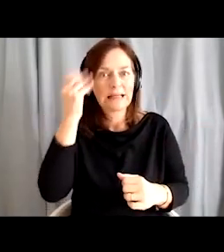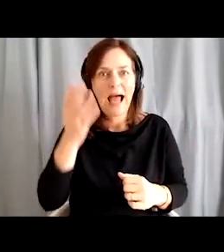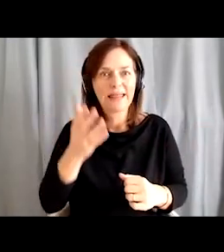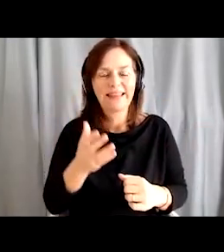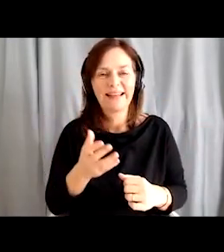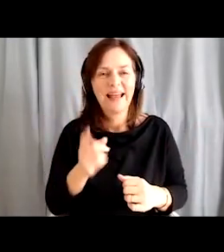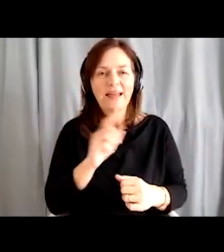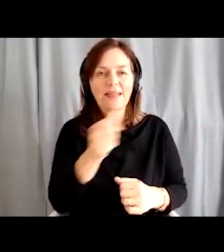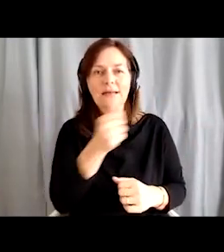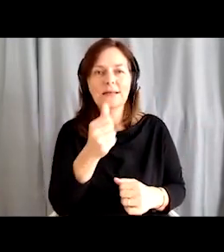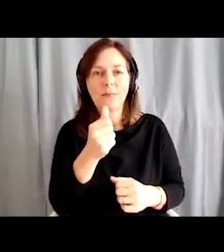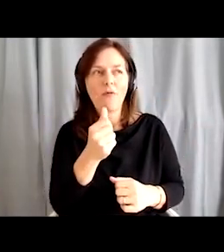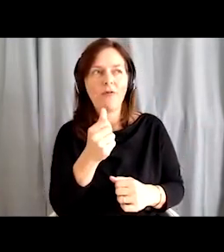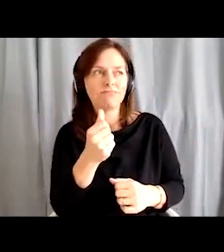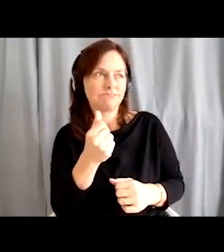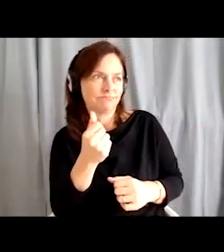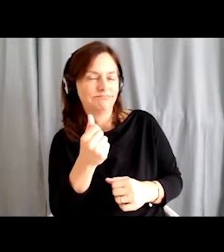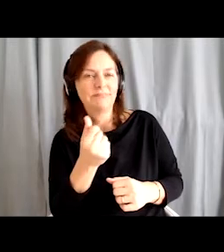an aesthetic point of view for a performance.